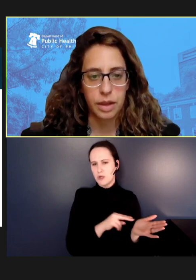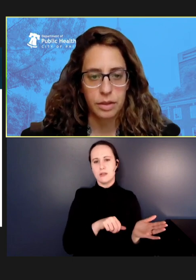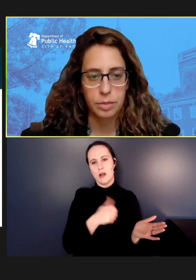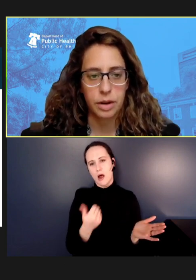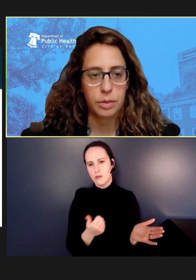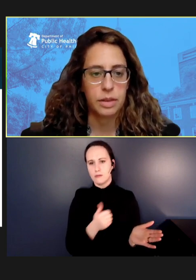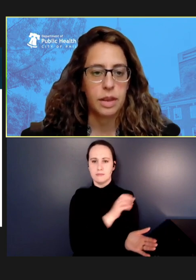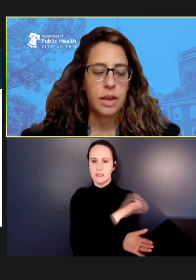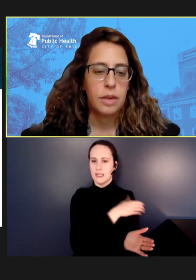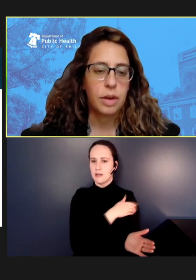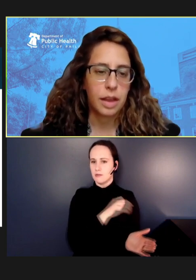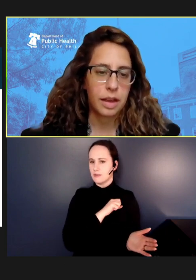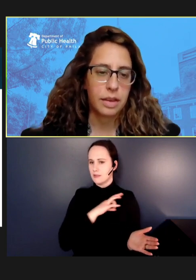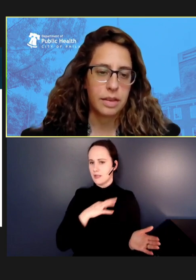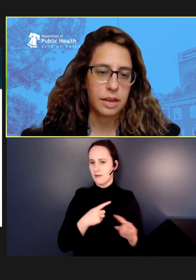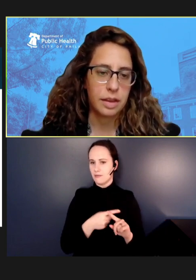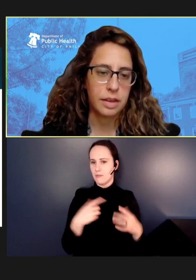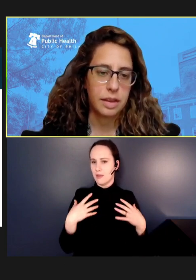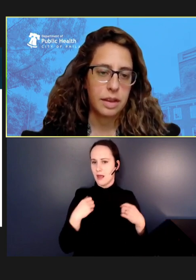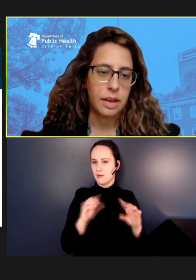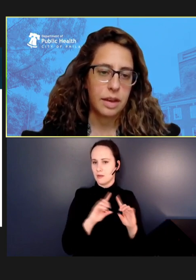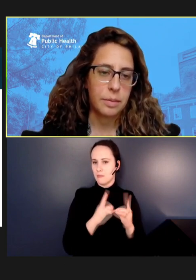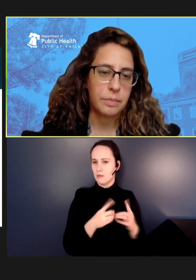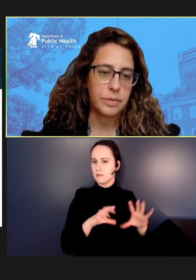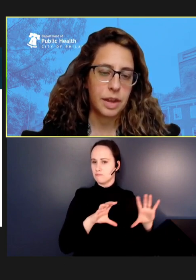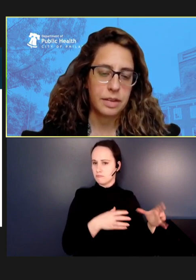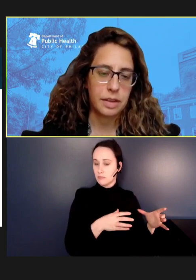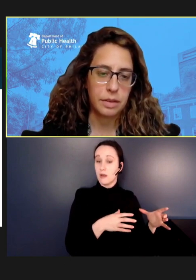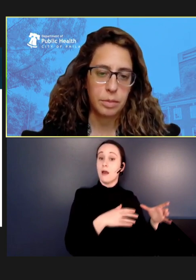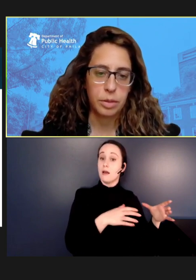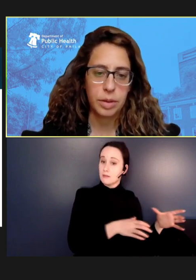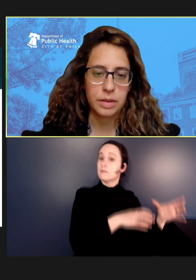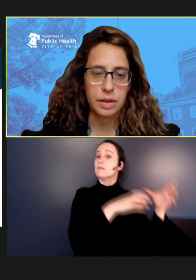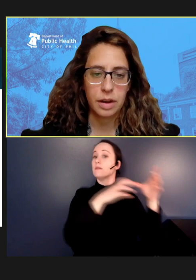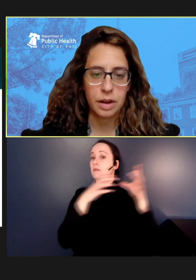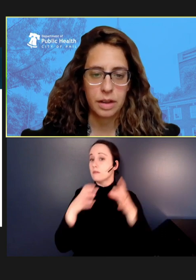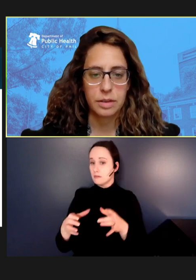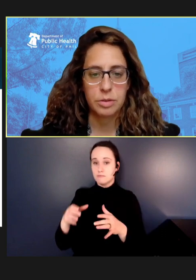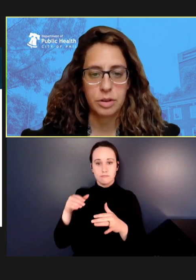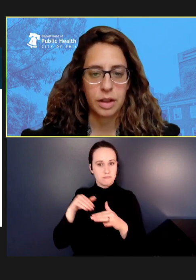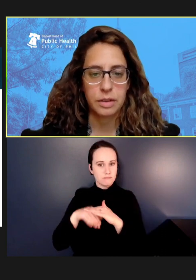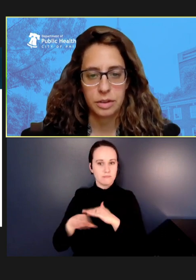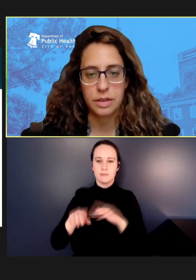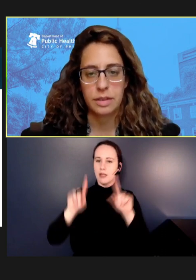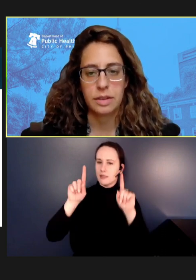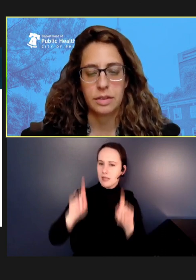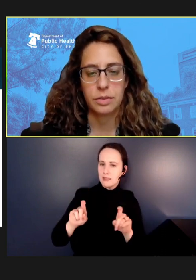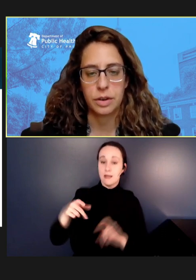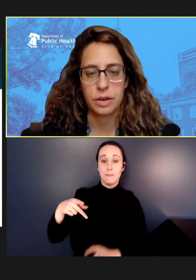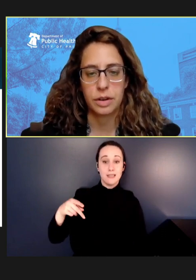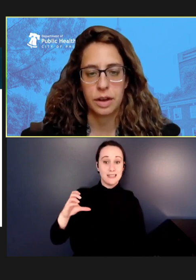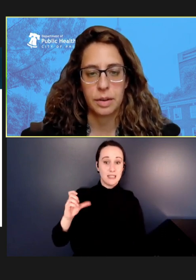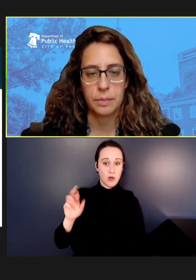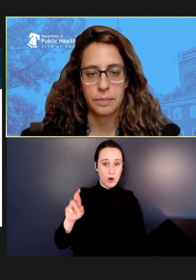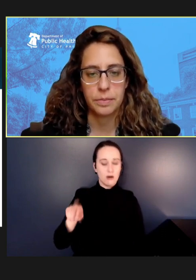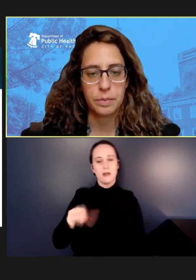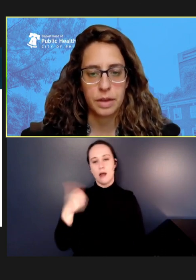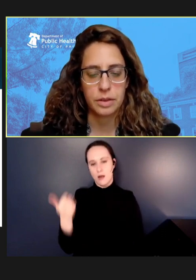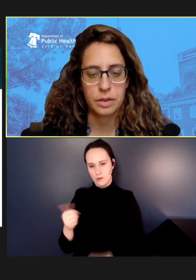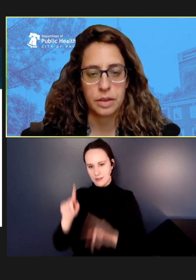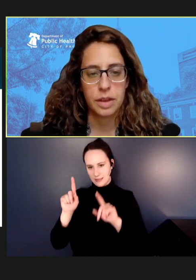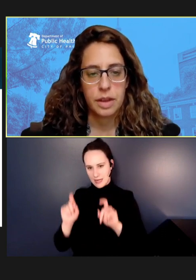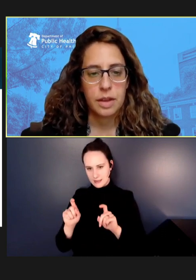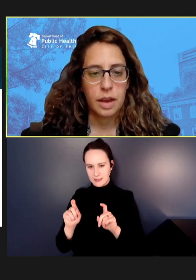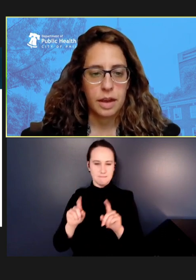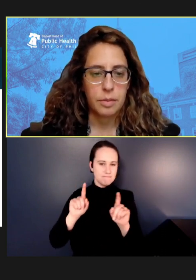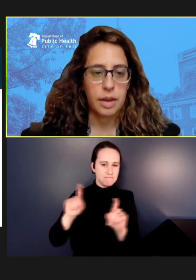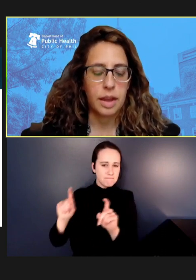Health Department went out and did testing, both PCR and some serology testing for measles. Again,